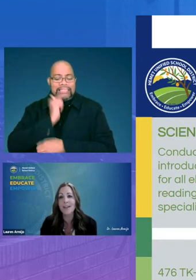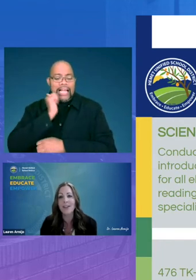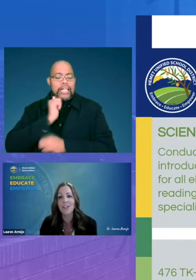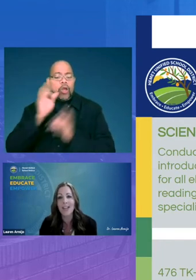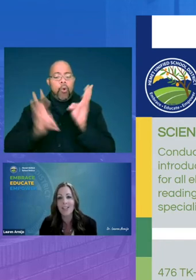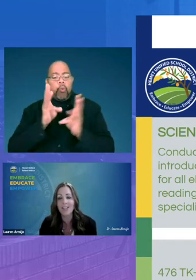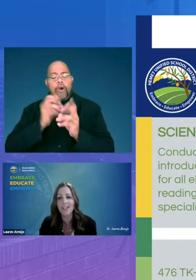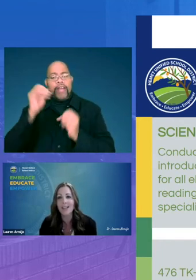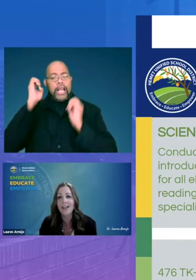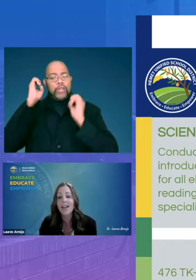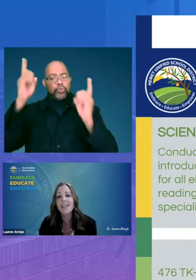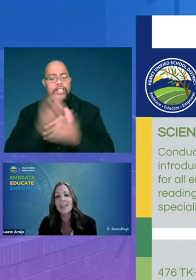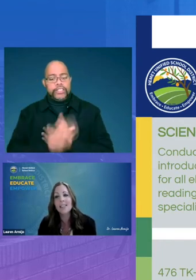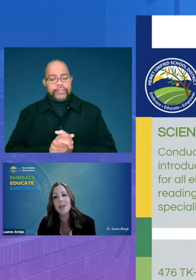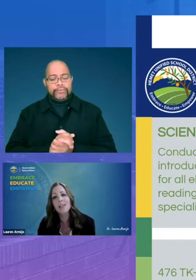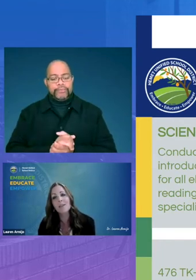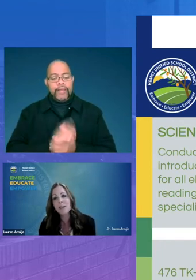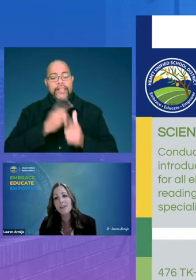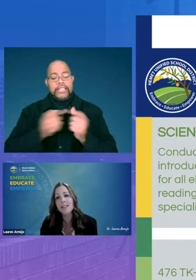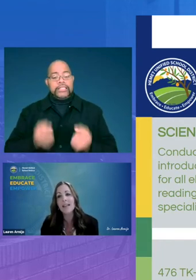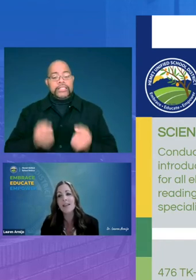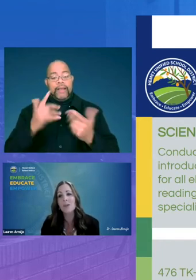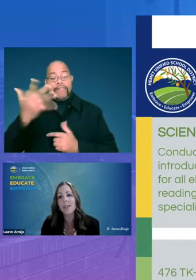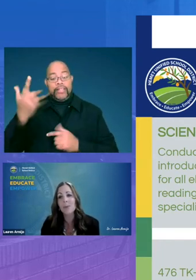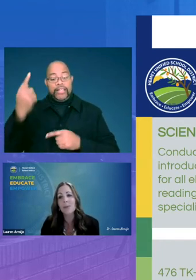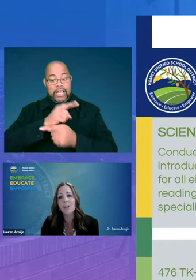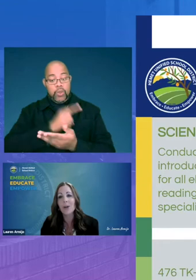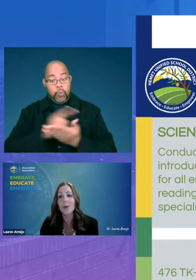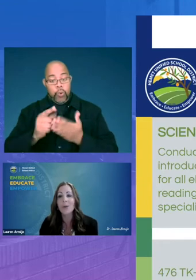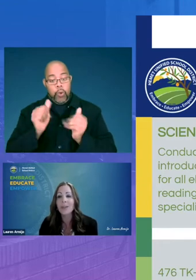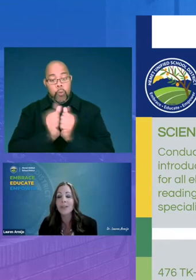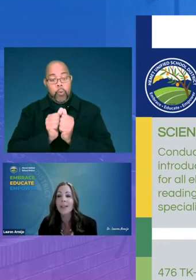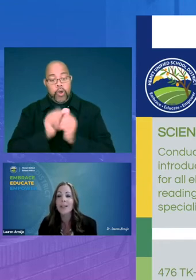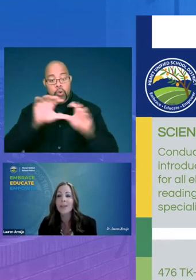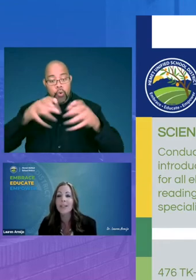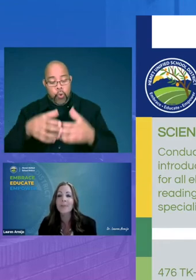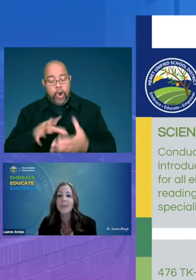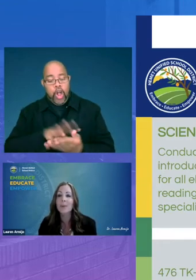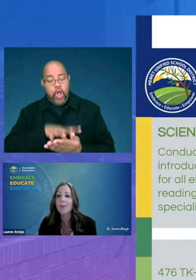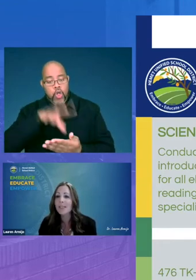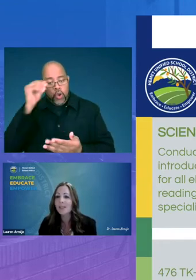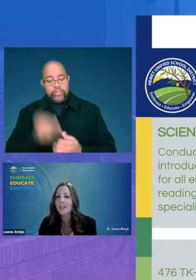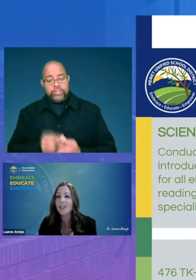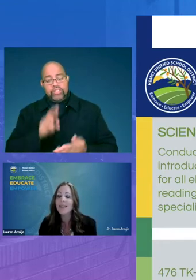education they then spend the fifth day of the week with their cohort learning research and